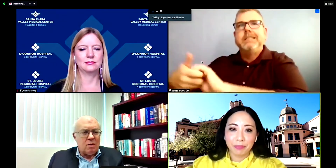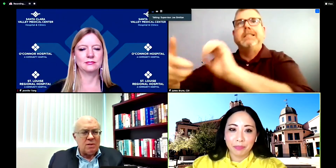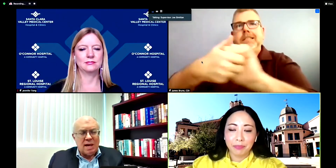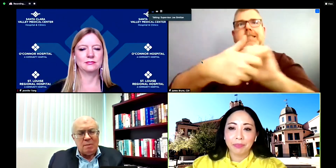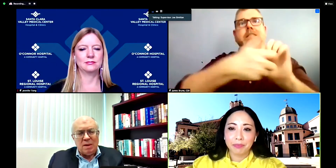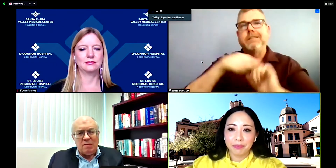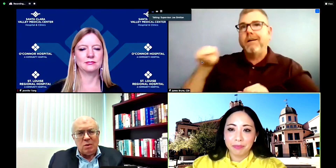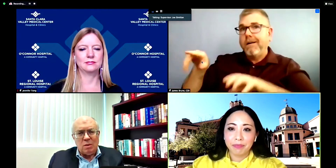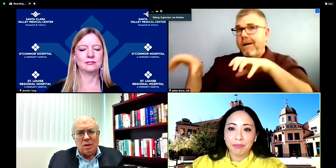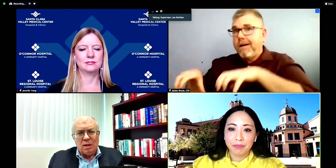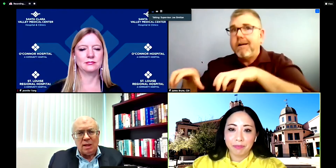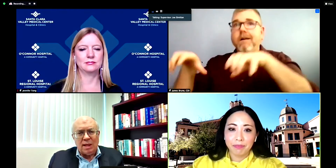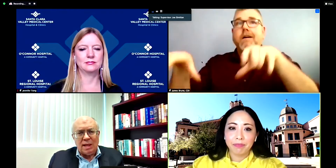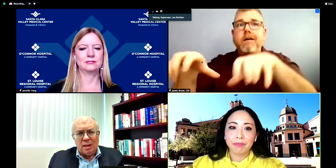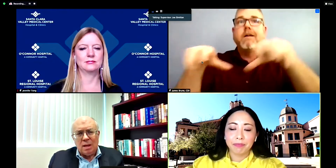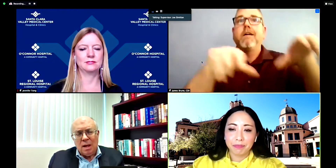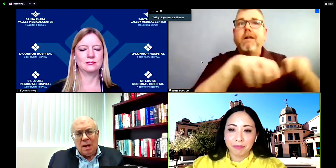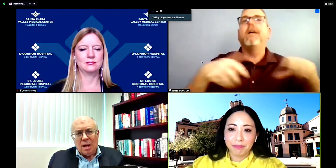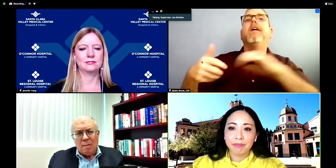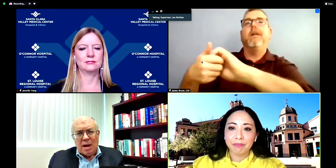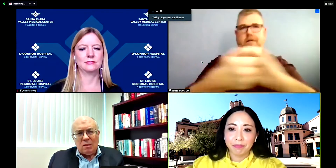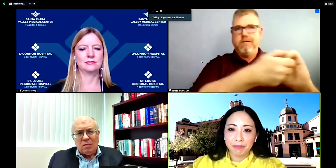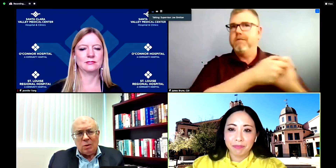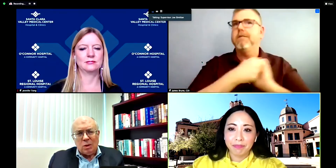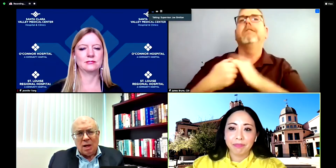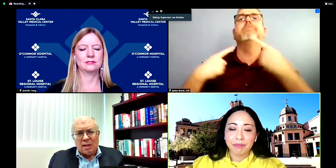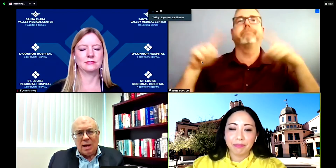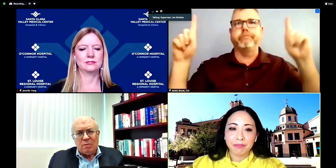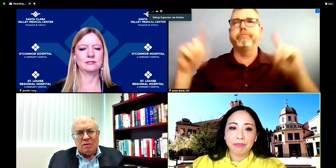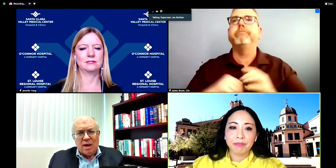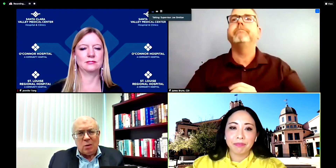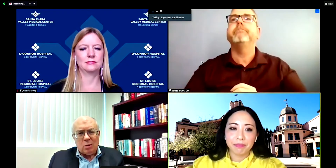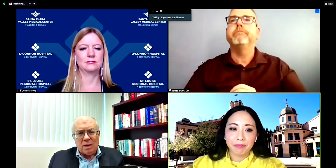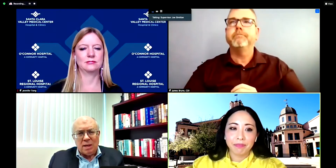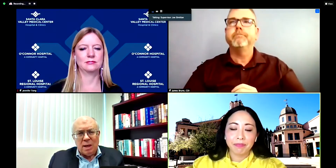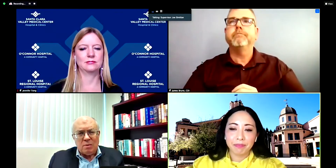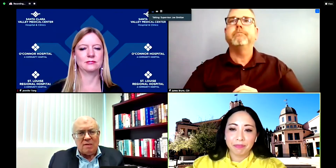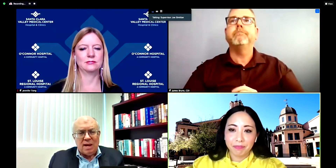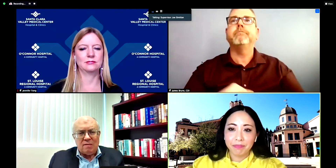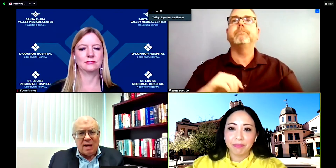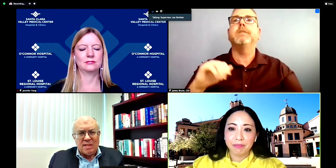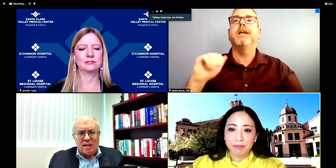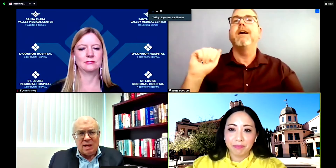folks at Mayview Community clinic in Mountain View a long time provider will be providing vaccine.